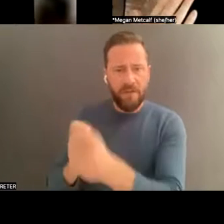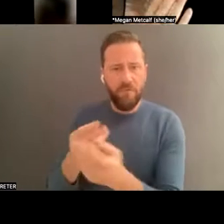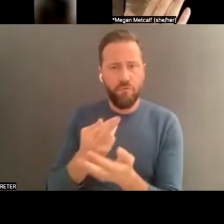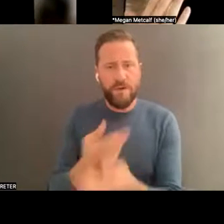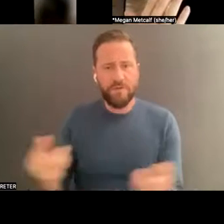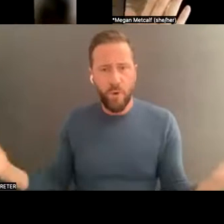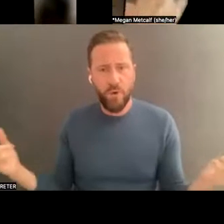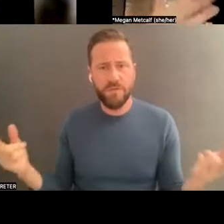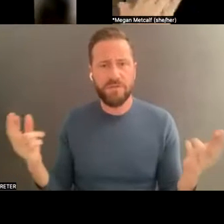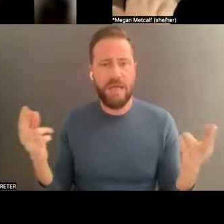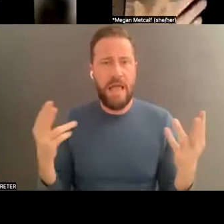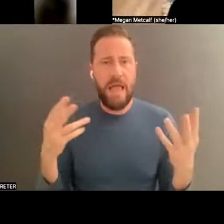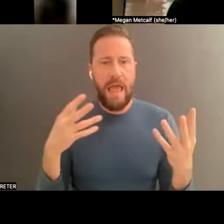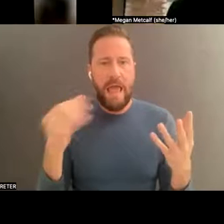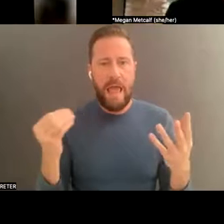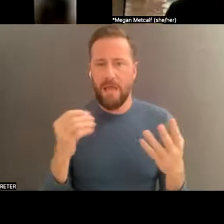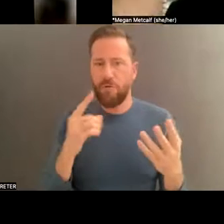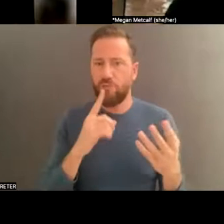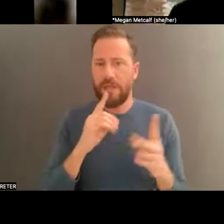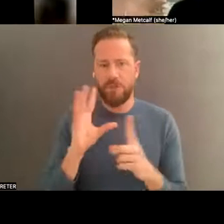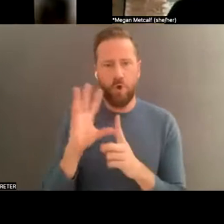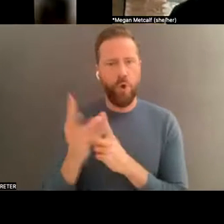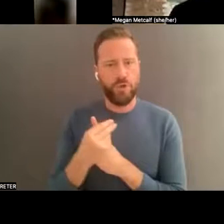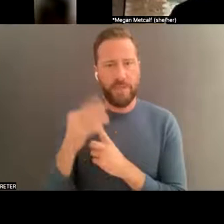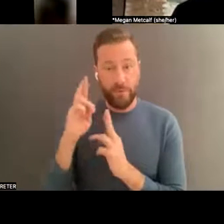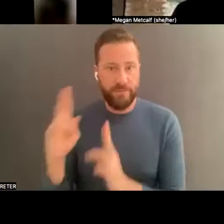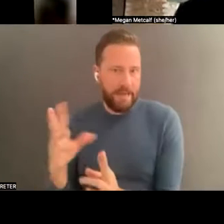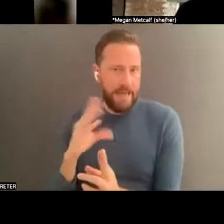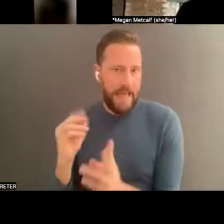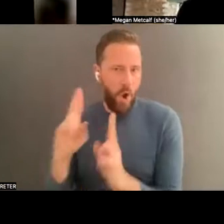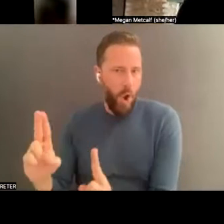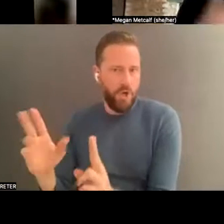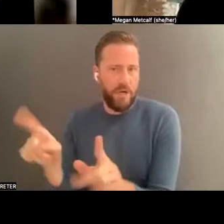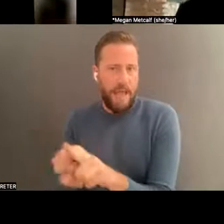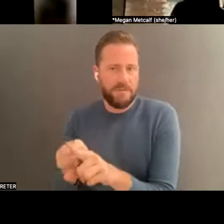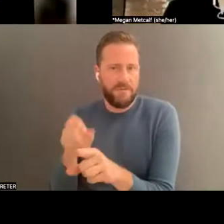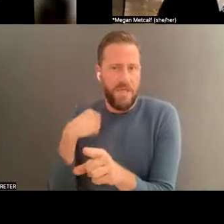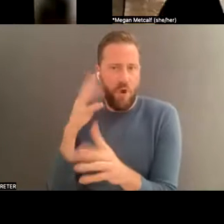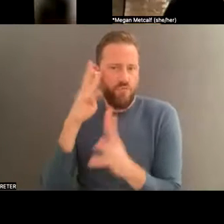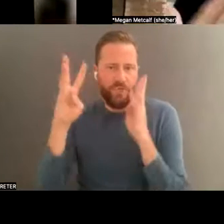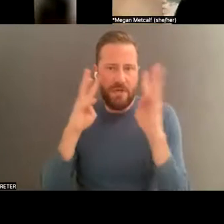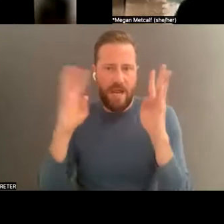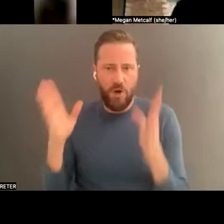just even culturally respected and honored as the originator; and on the other hand, if the work can't